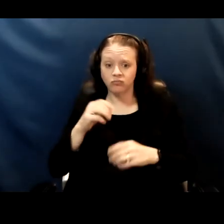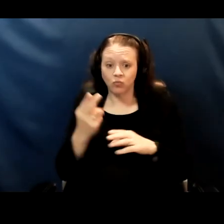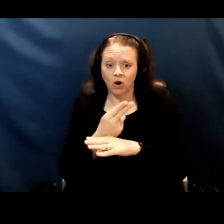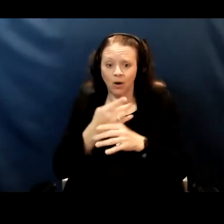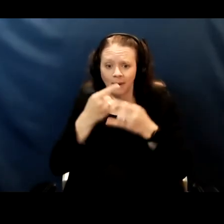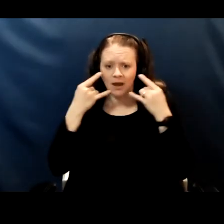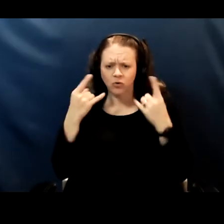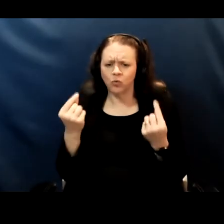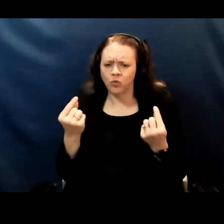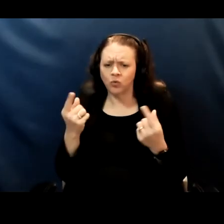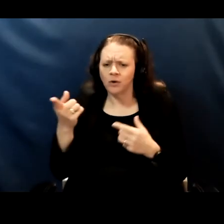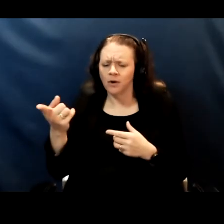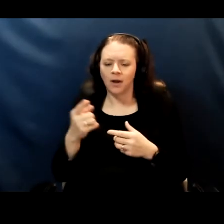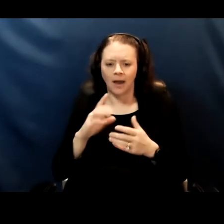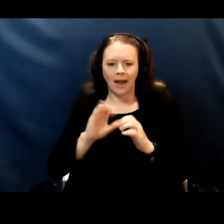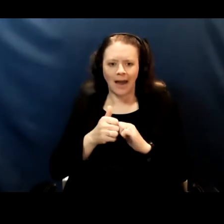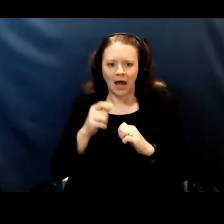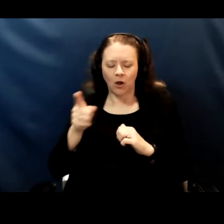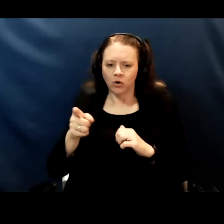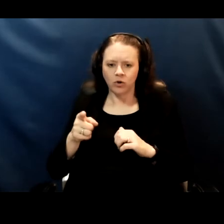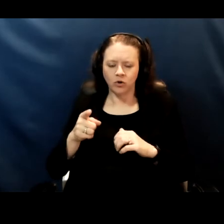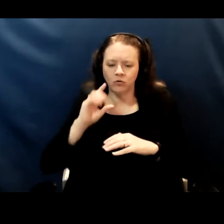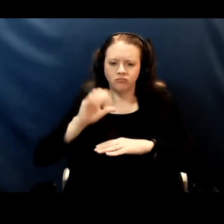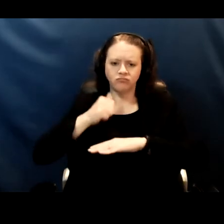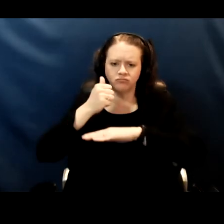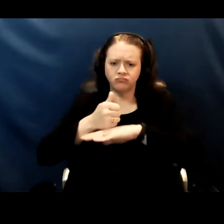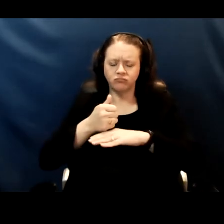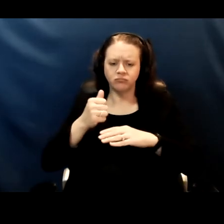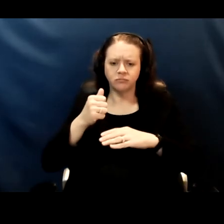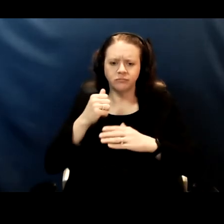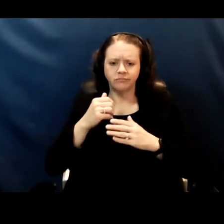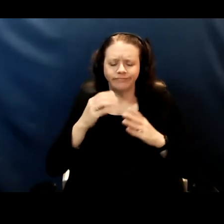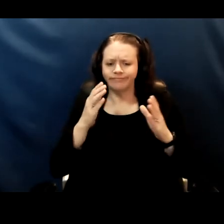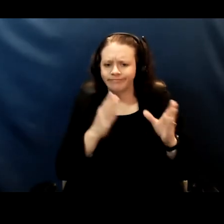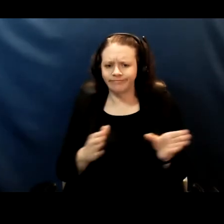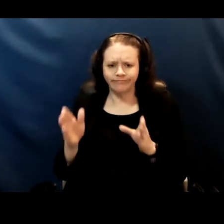to help kids who are struggling with tolerating a mask where mask? Like we're all in this together